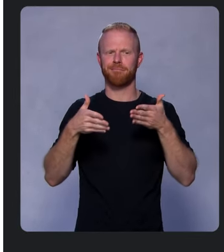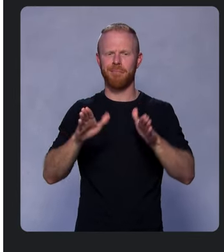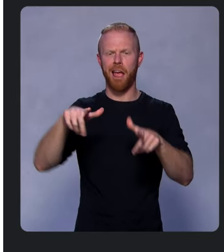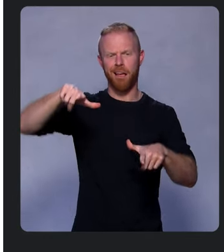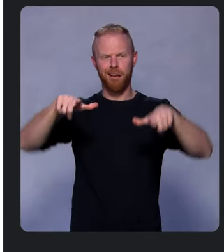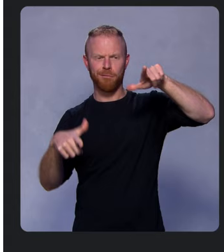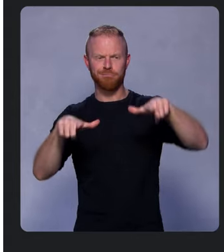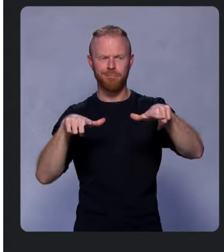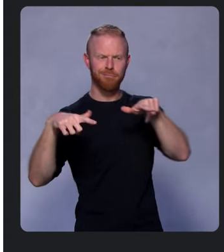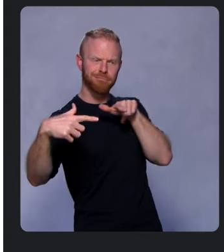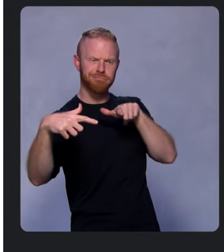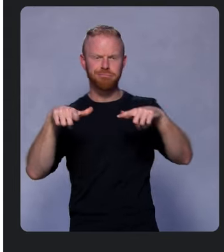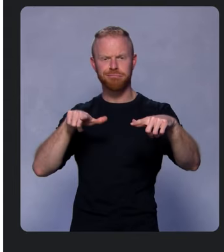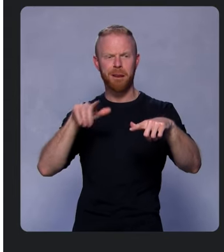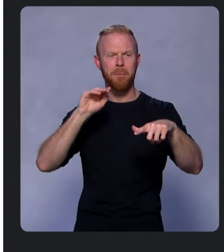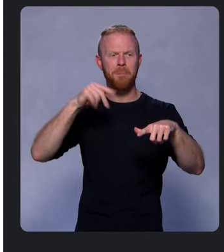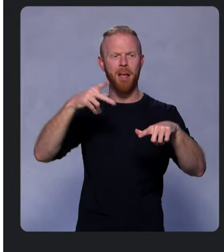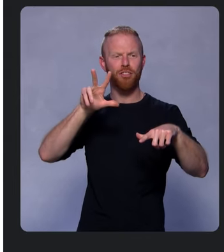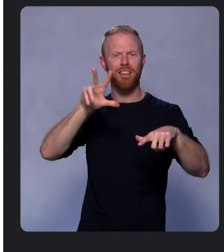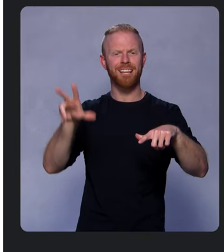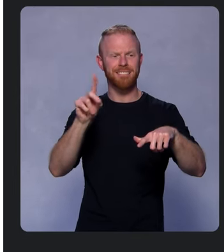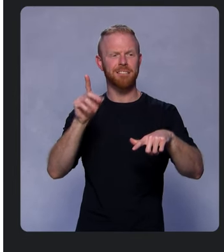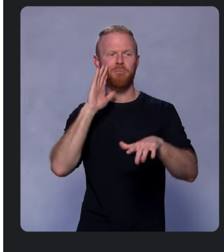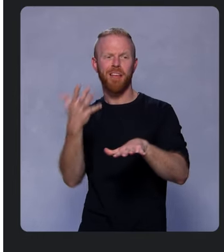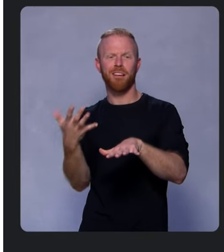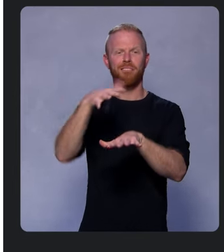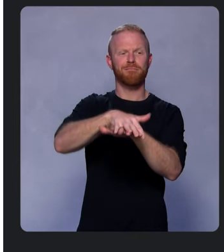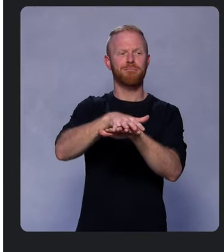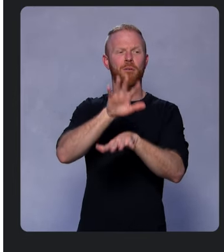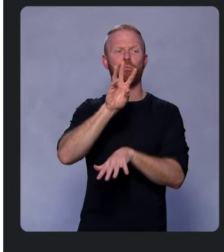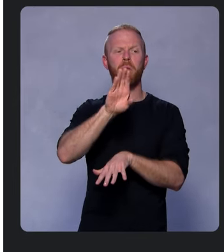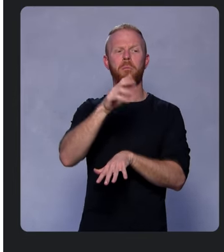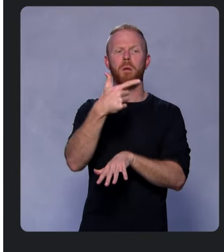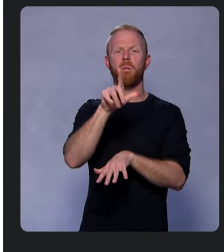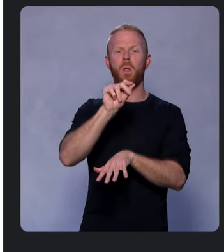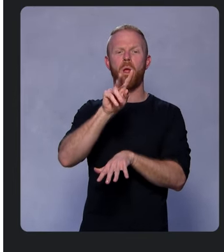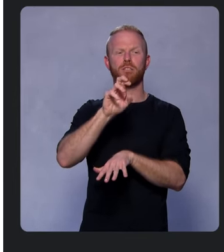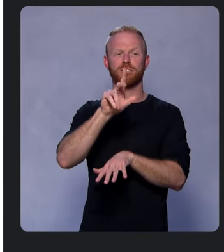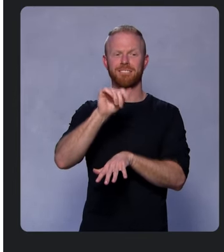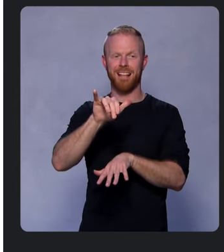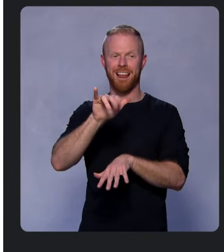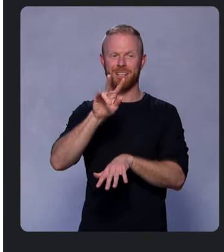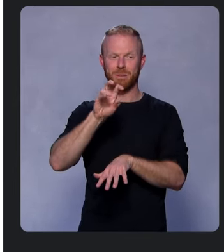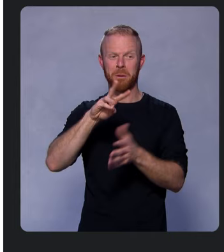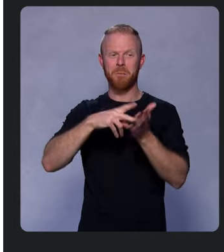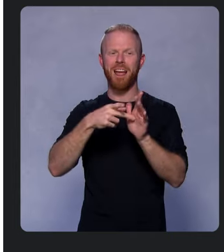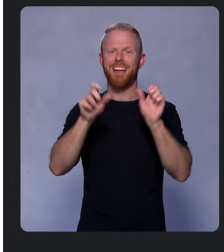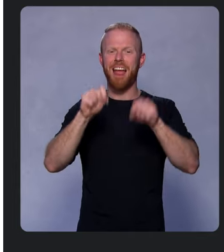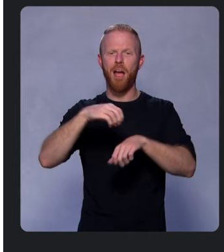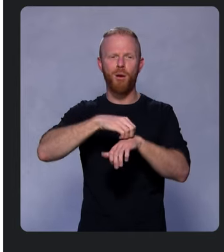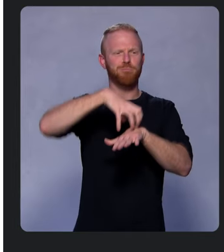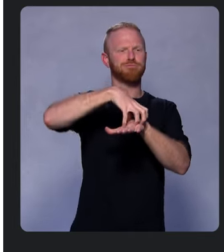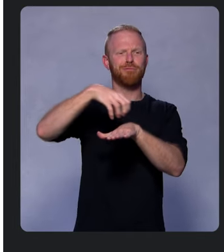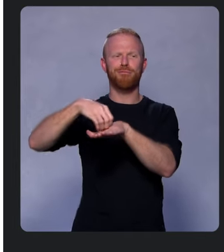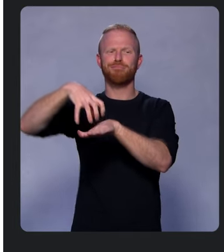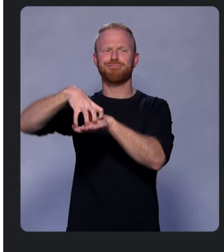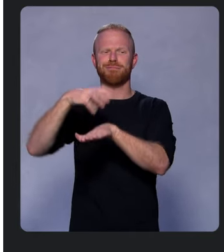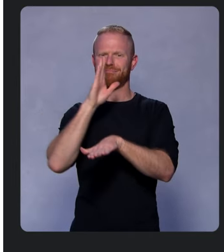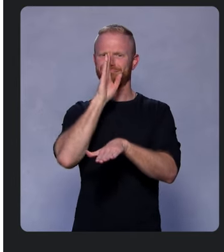while a new WebGLOverlayView gives you the ability to render objects directly on the map for the first time,